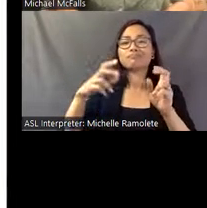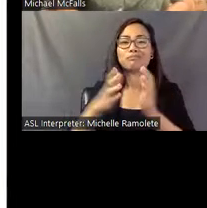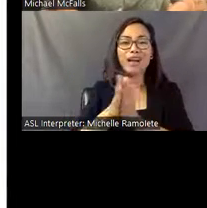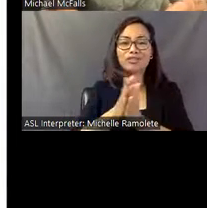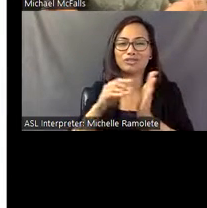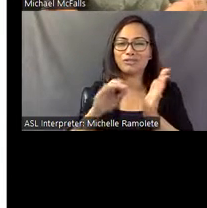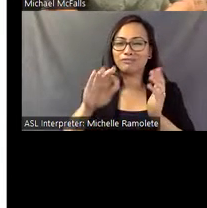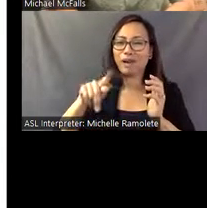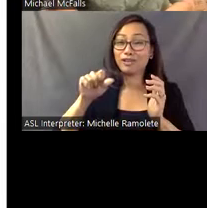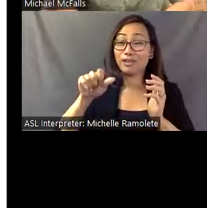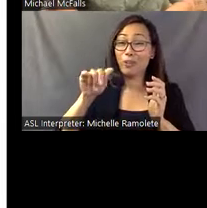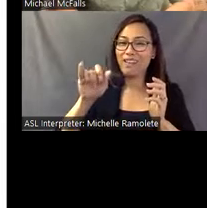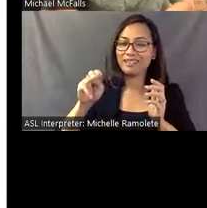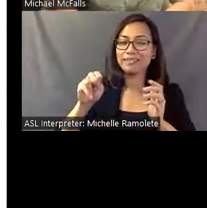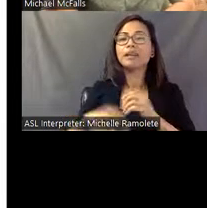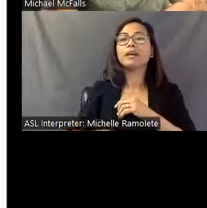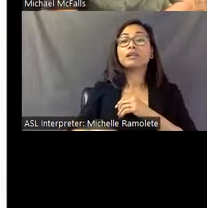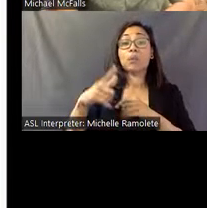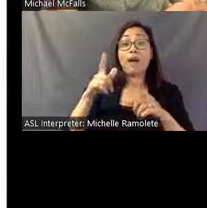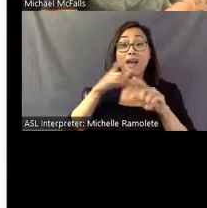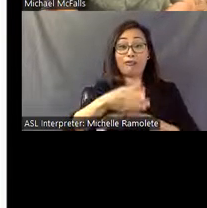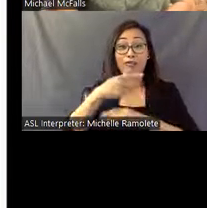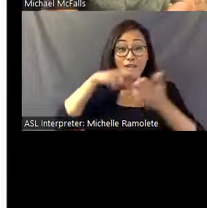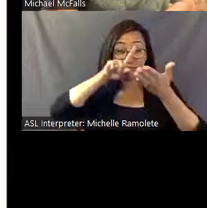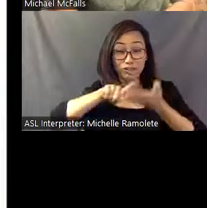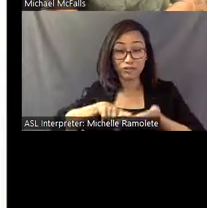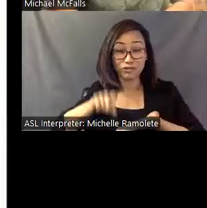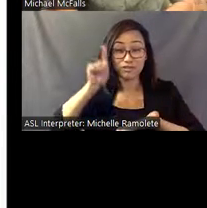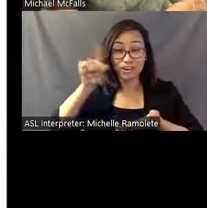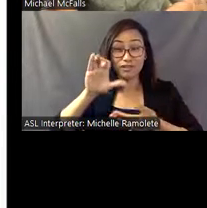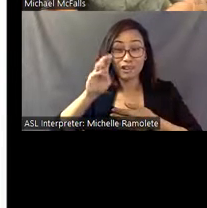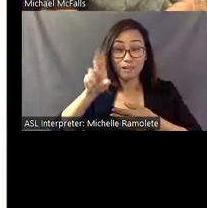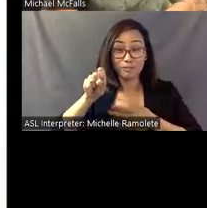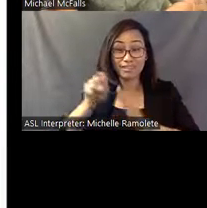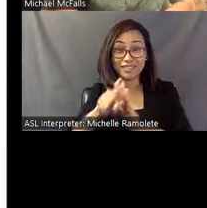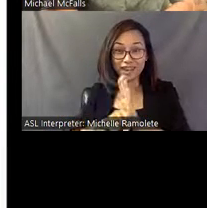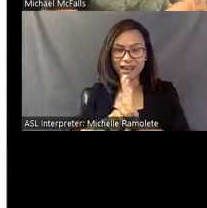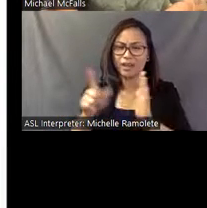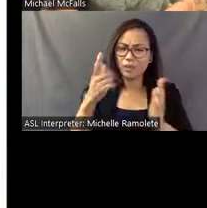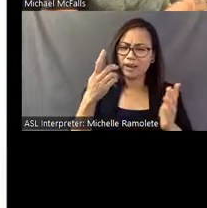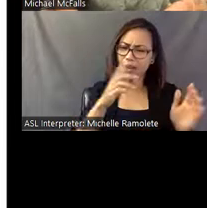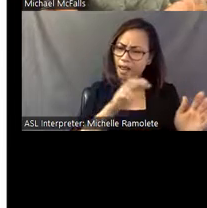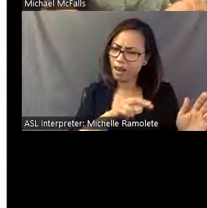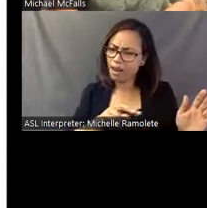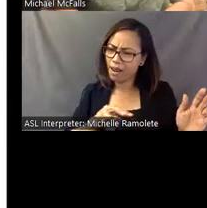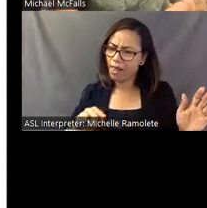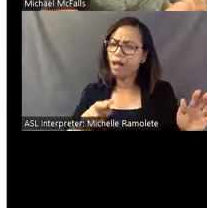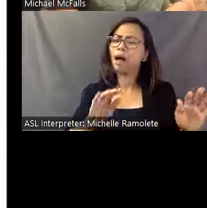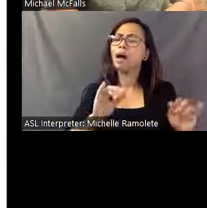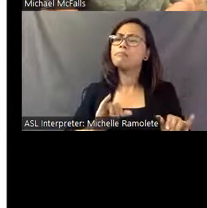After doing some research in the archives at Columbus State, we began to notice the trend in Eddie's work. You can see connections to Eddie.